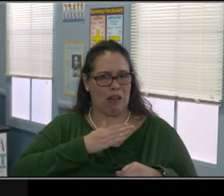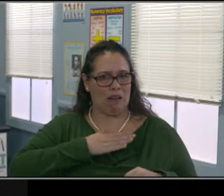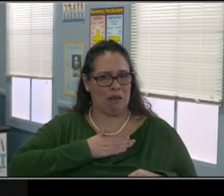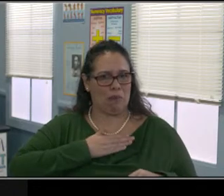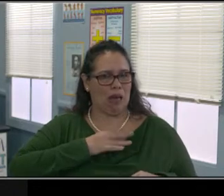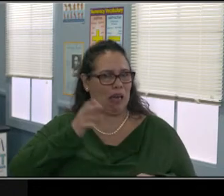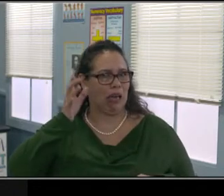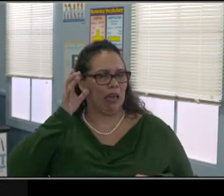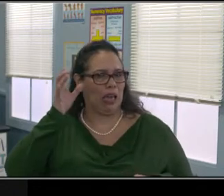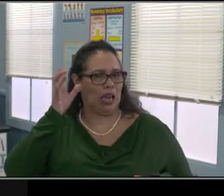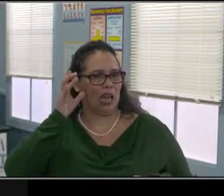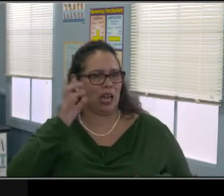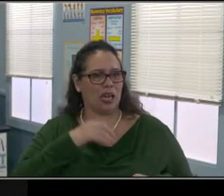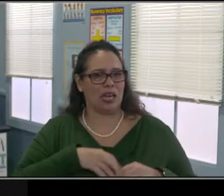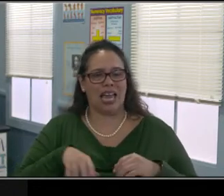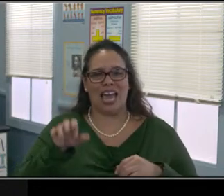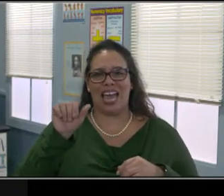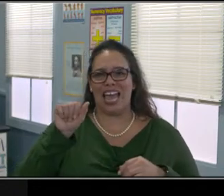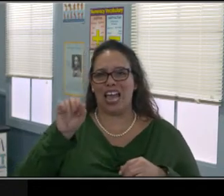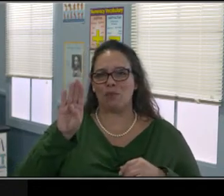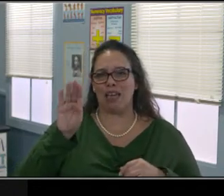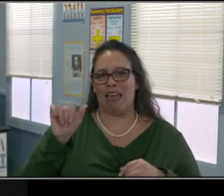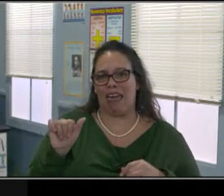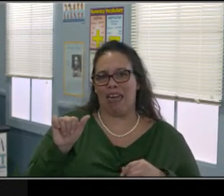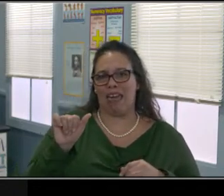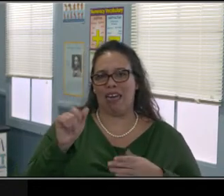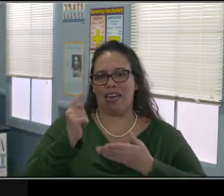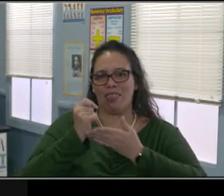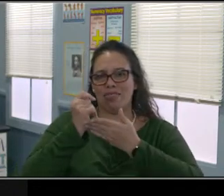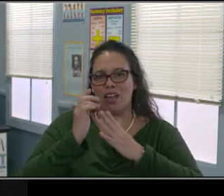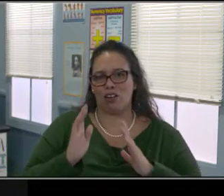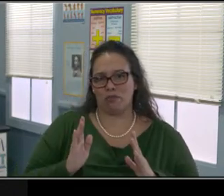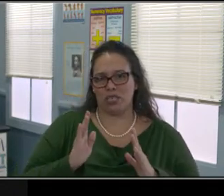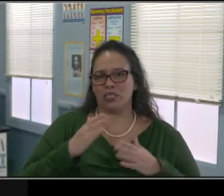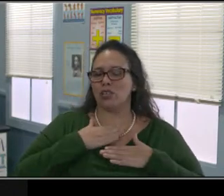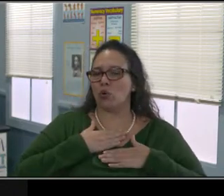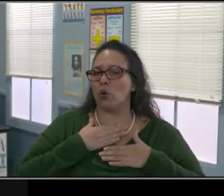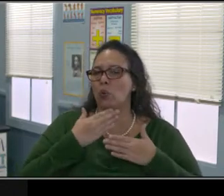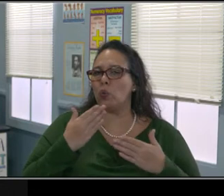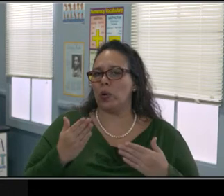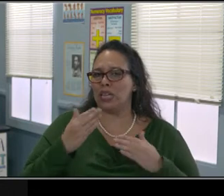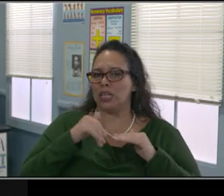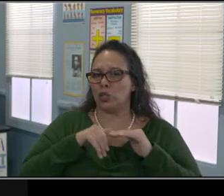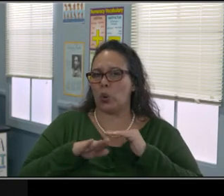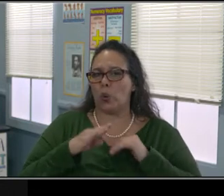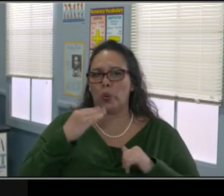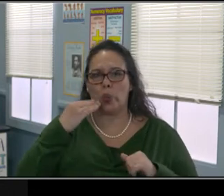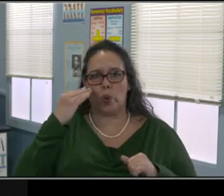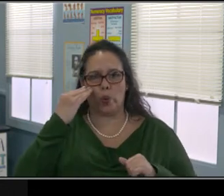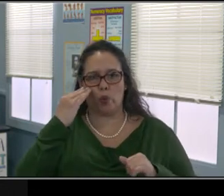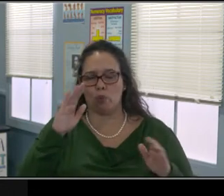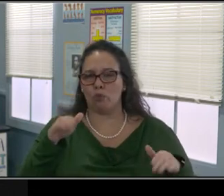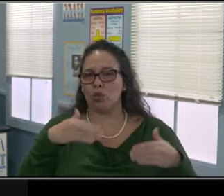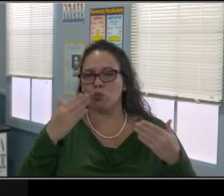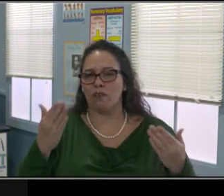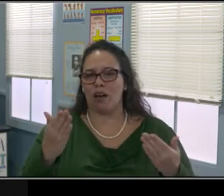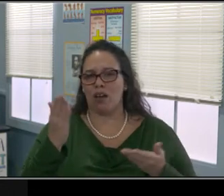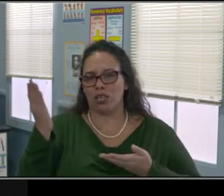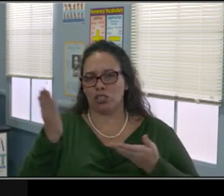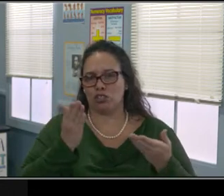And that are adding family stressors. So whatever the platform is, Zoom, Google, classroom, WebEx